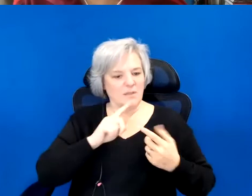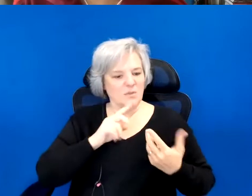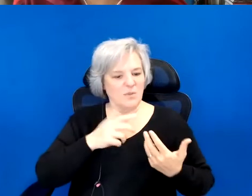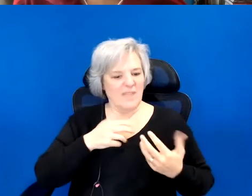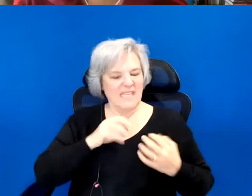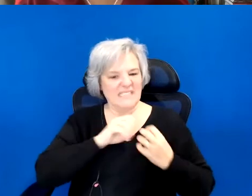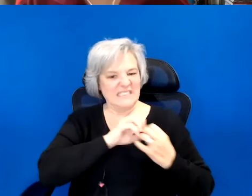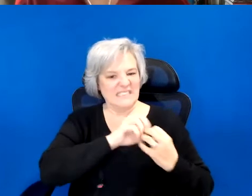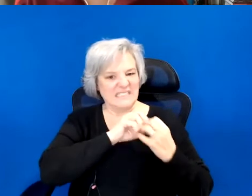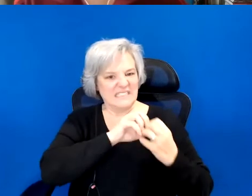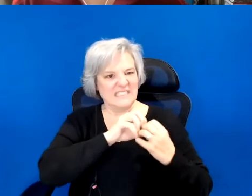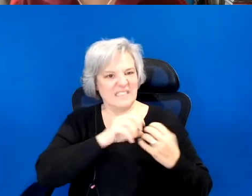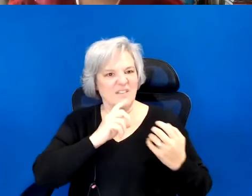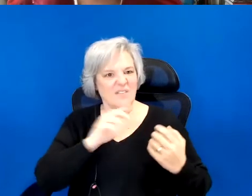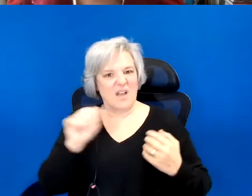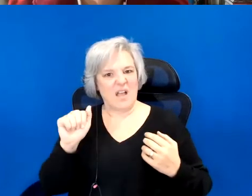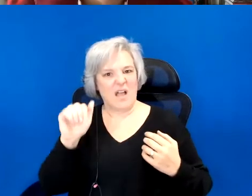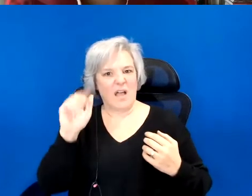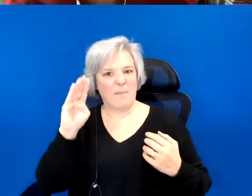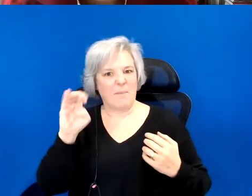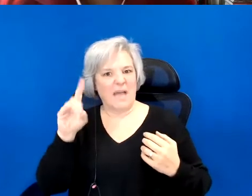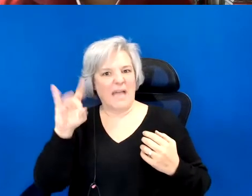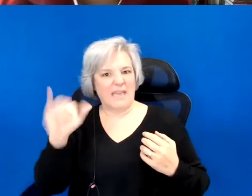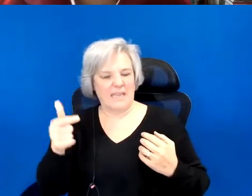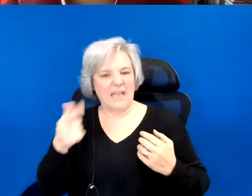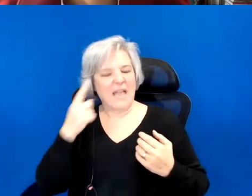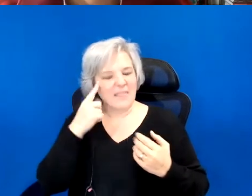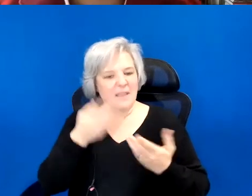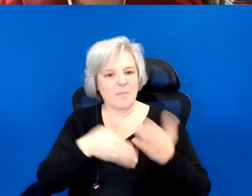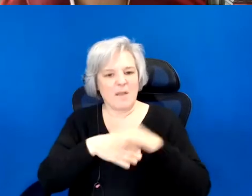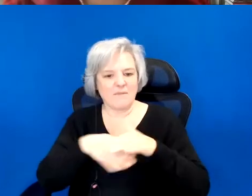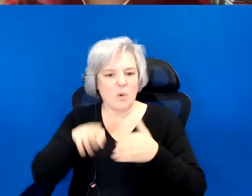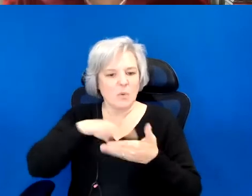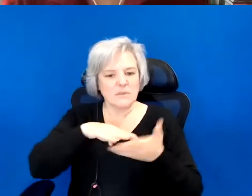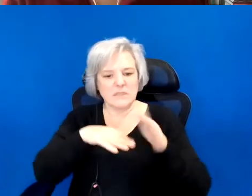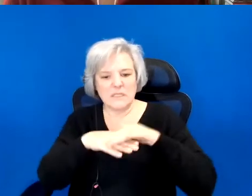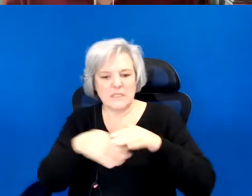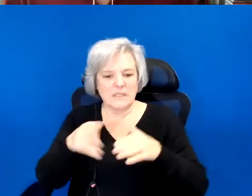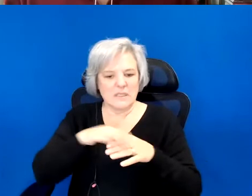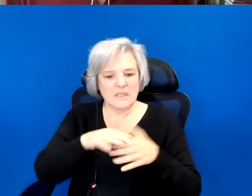abiding. And I think about that folding ass the potential